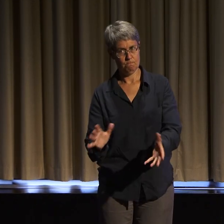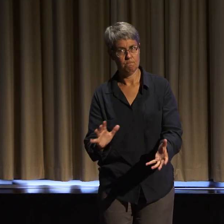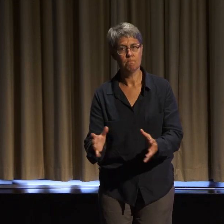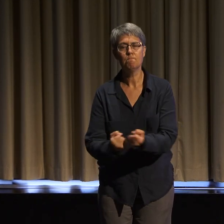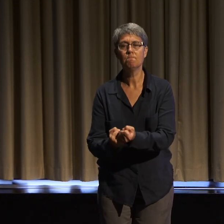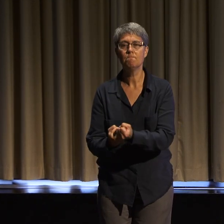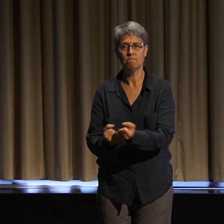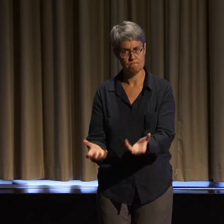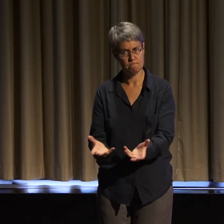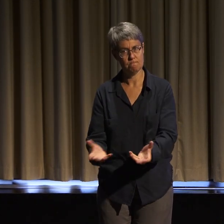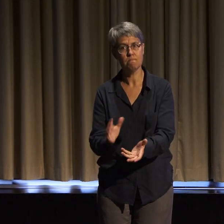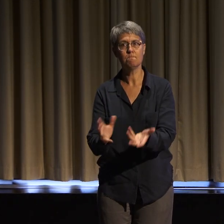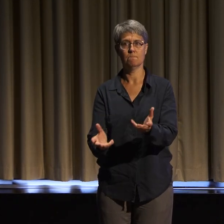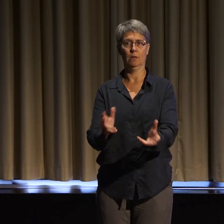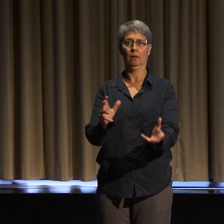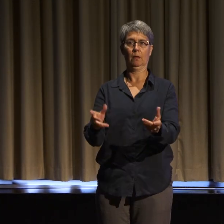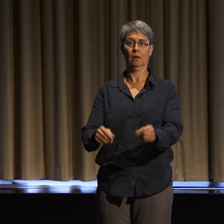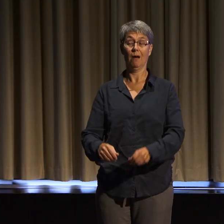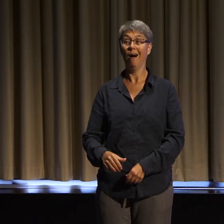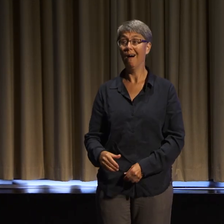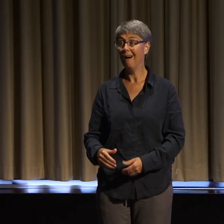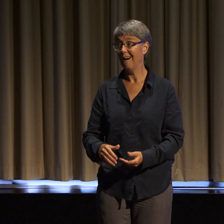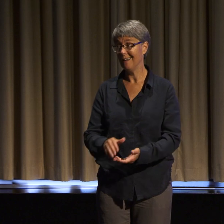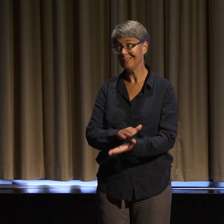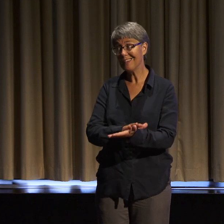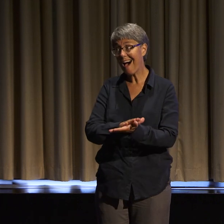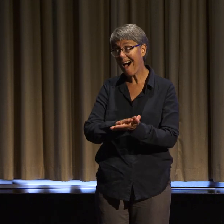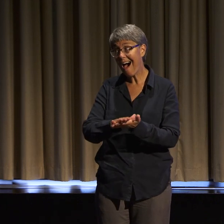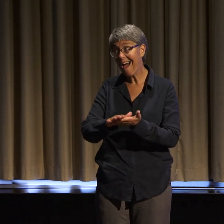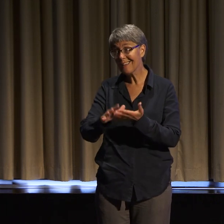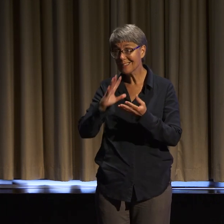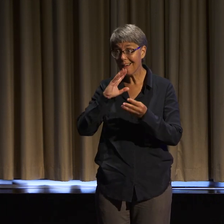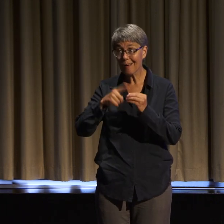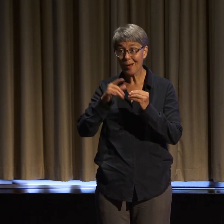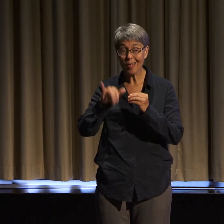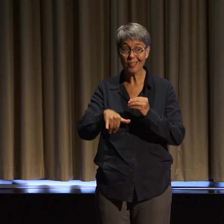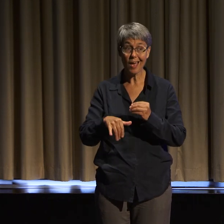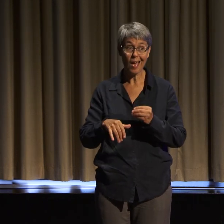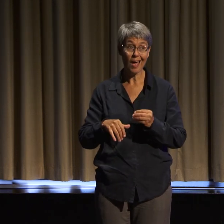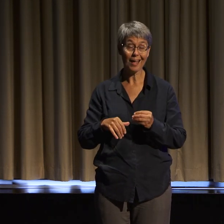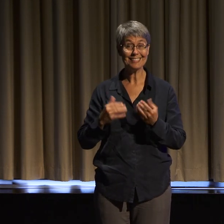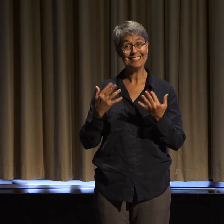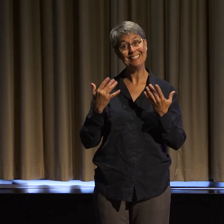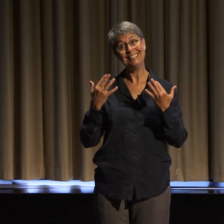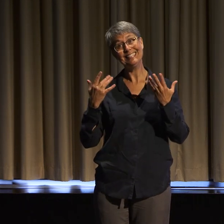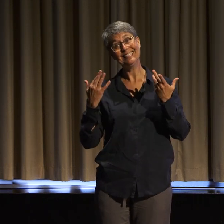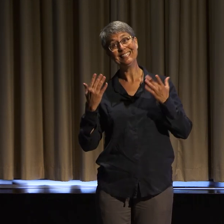aren't things that are pleasant necessarily to talk about, but they're often the things that come up